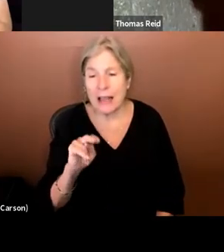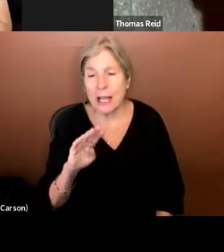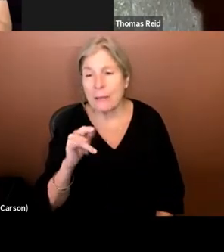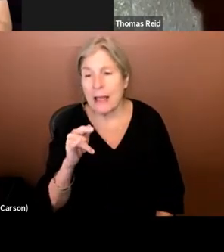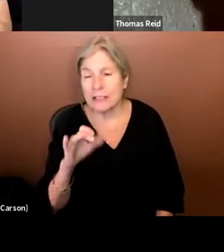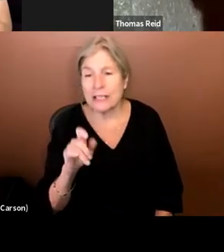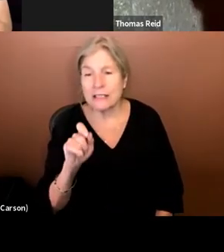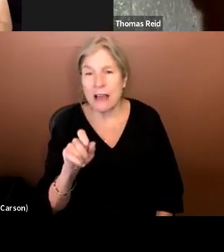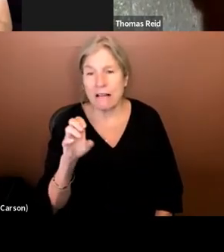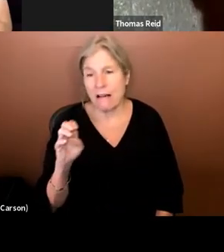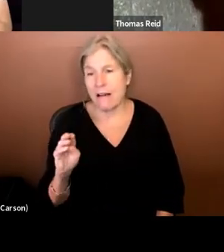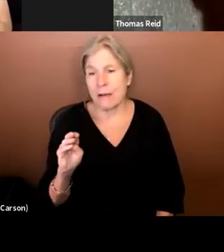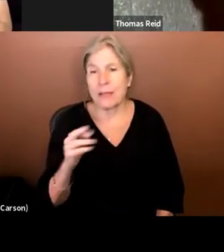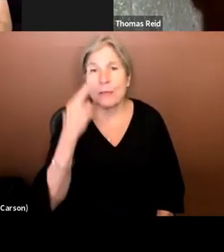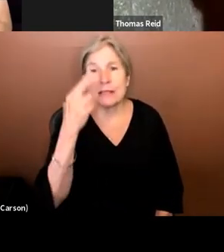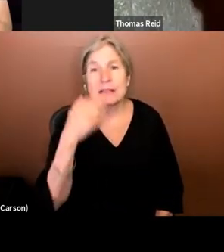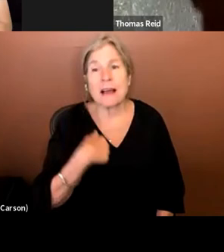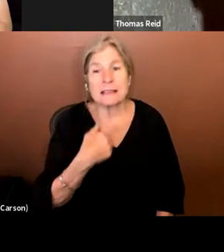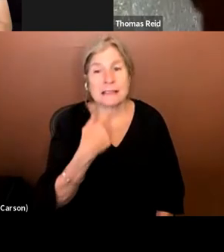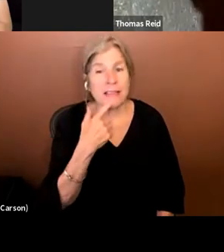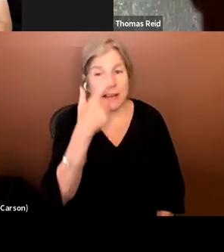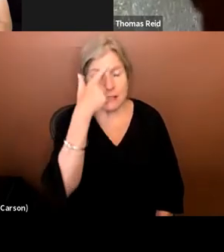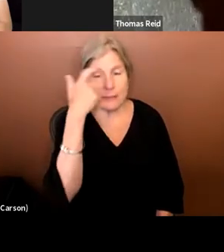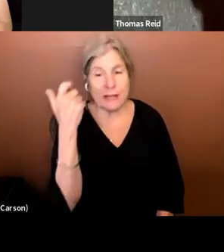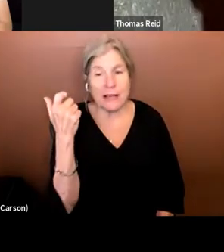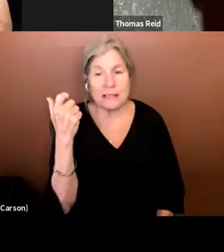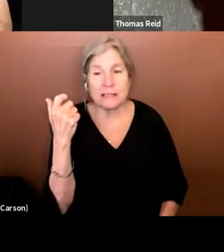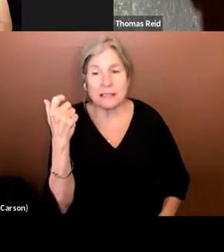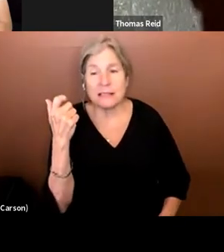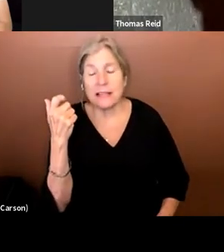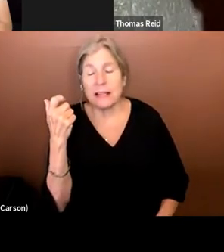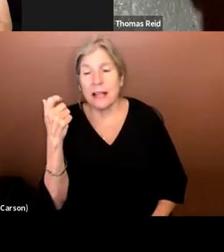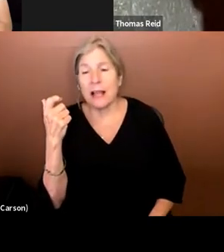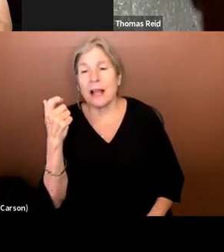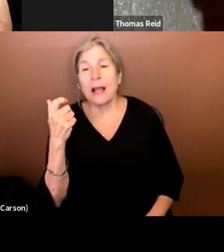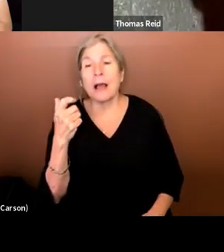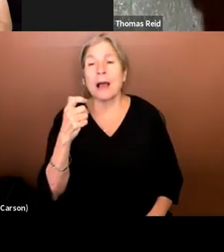say that is because magicians are